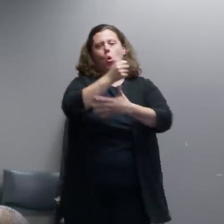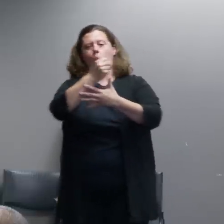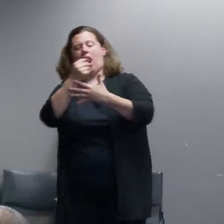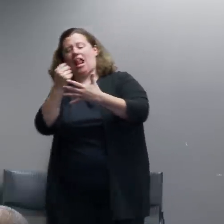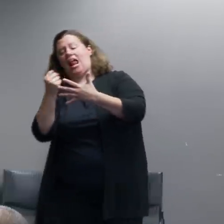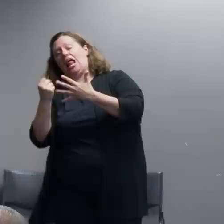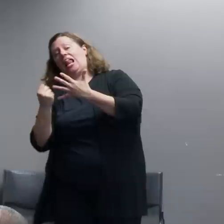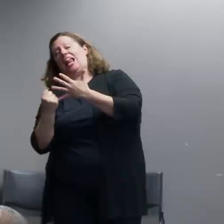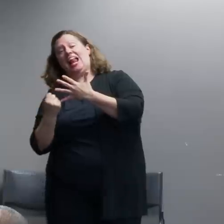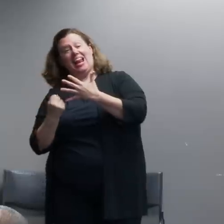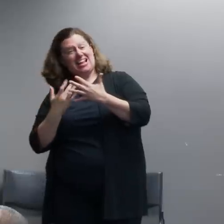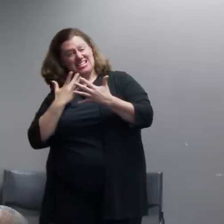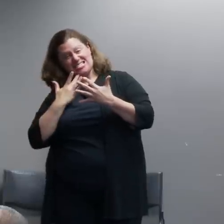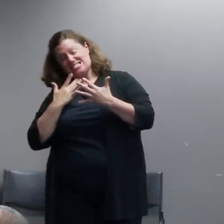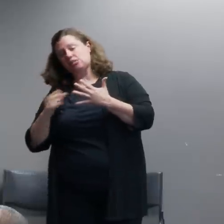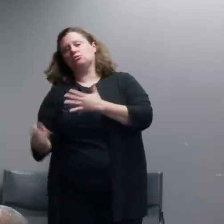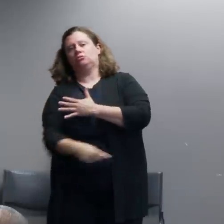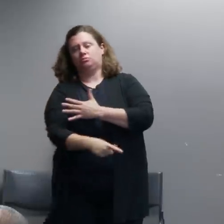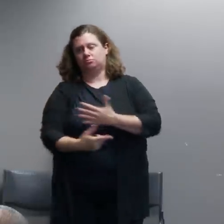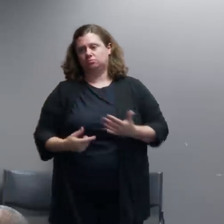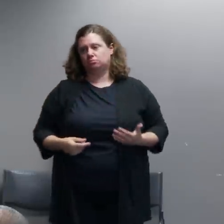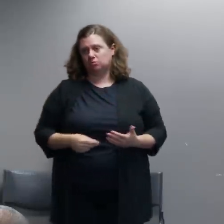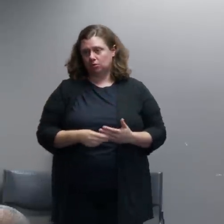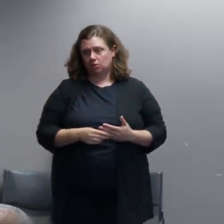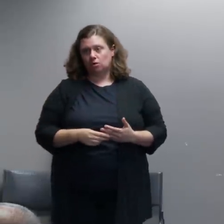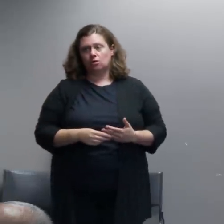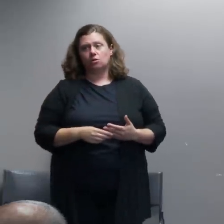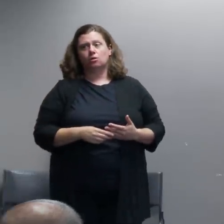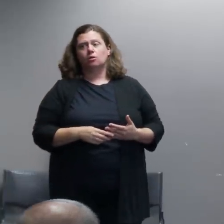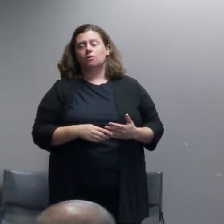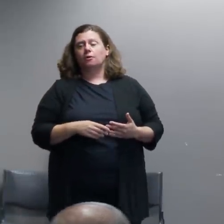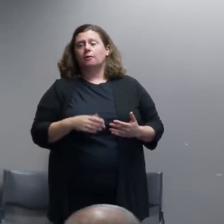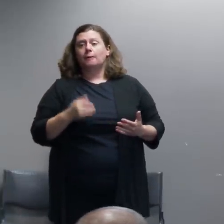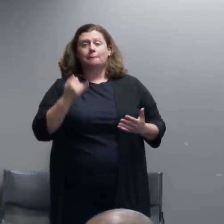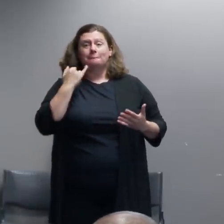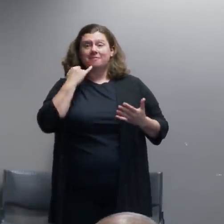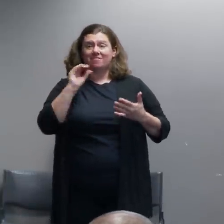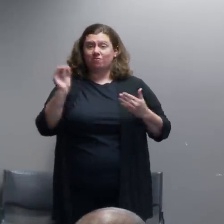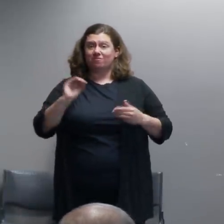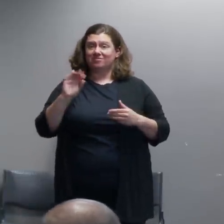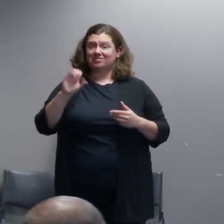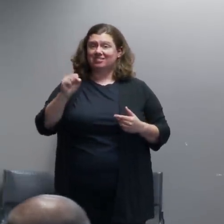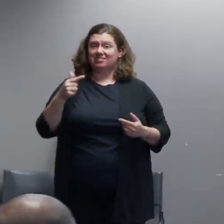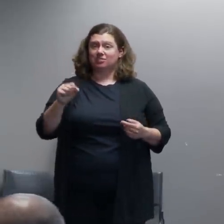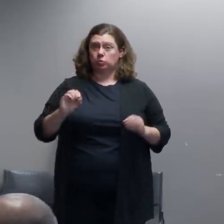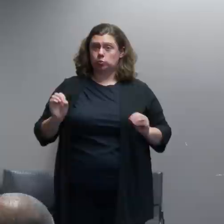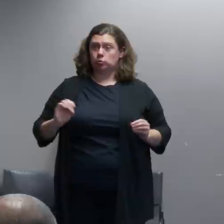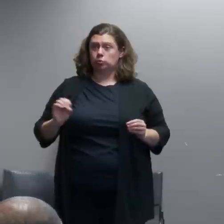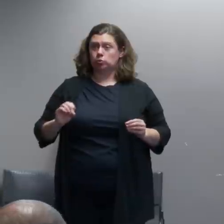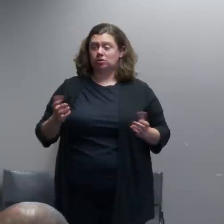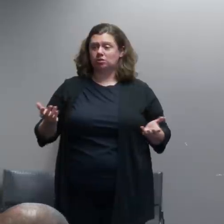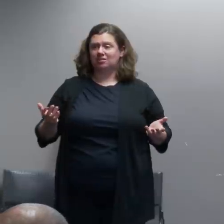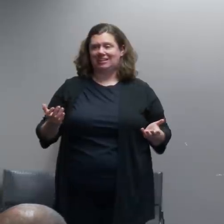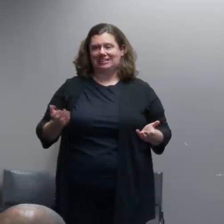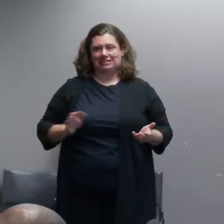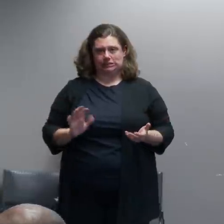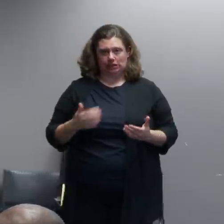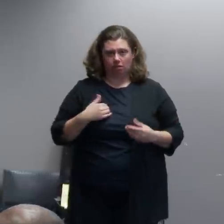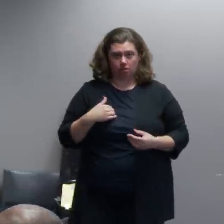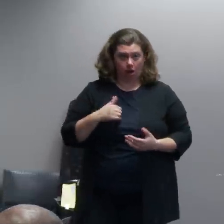And the alternatives in the absence of that are not very good because if i have to send